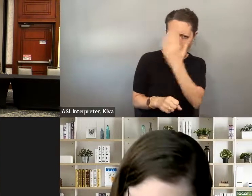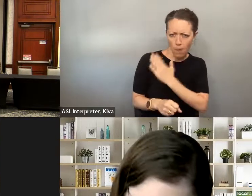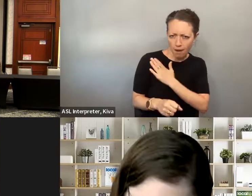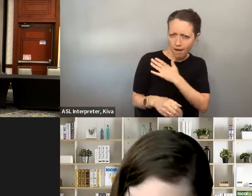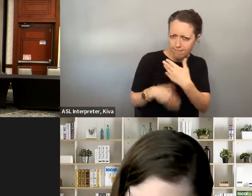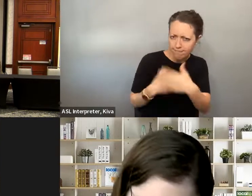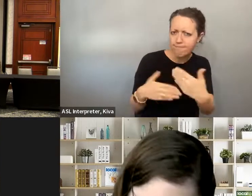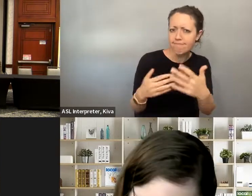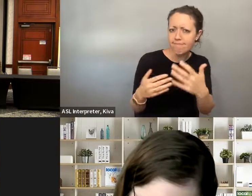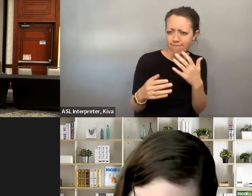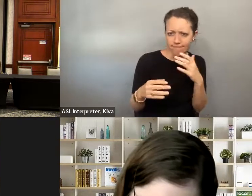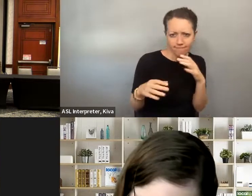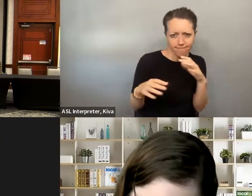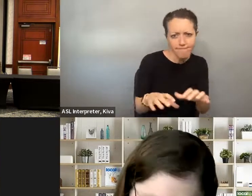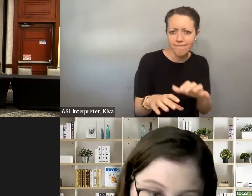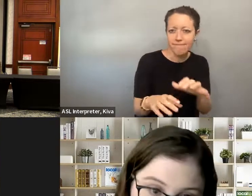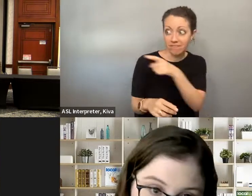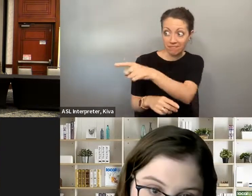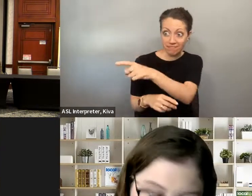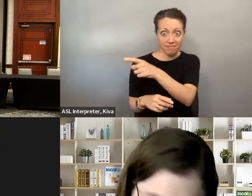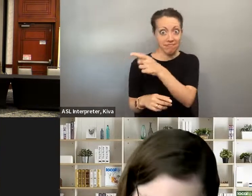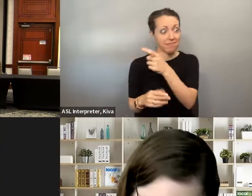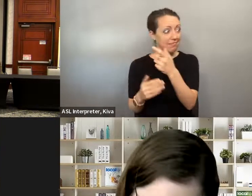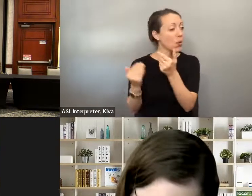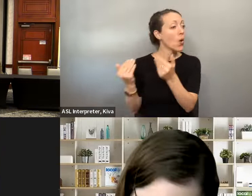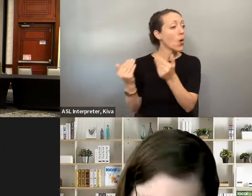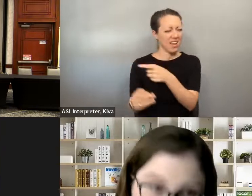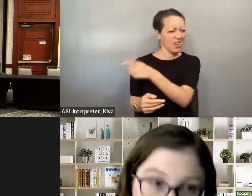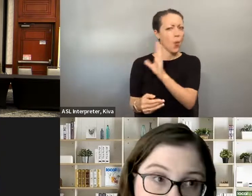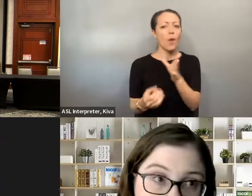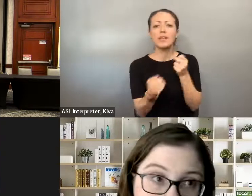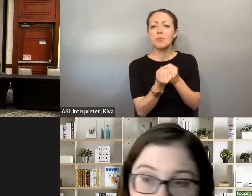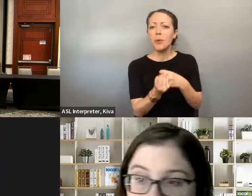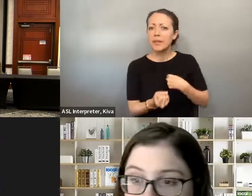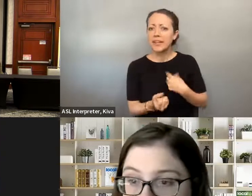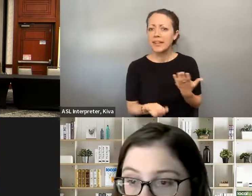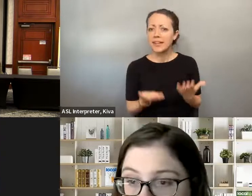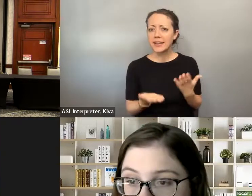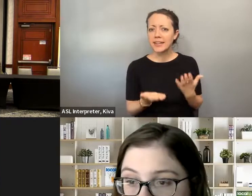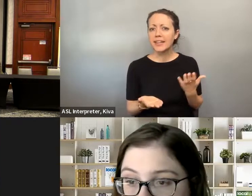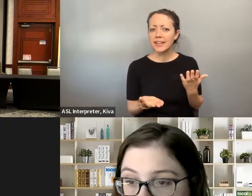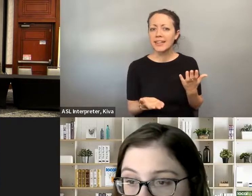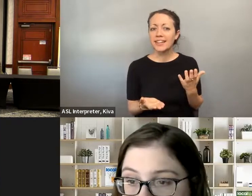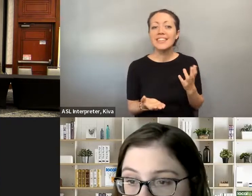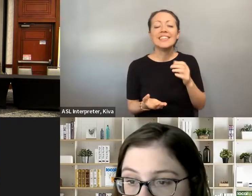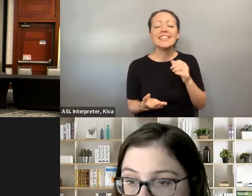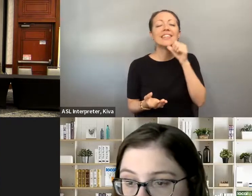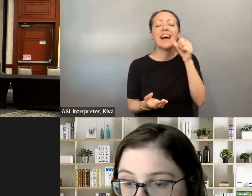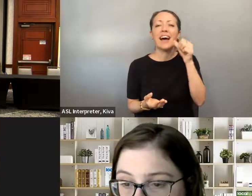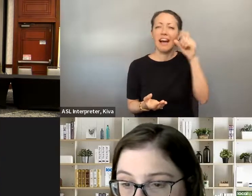you go to run because if that person had that experience with you, they